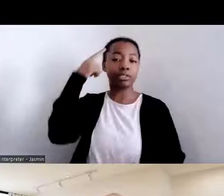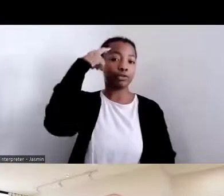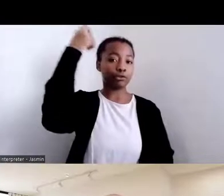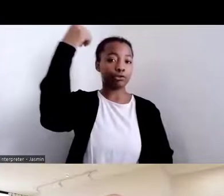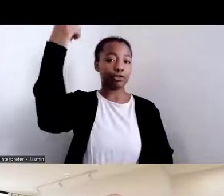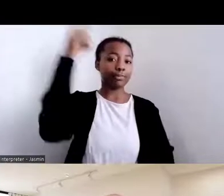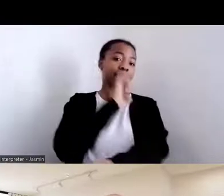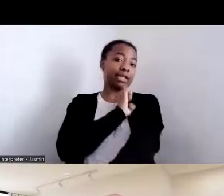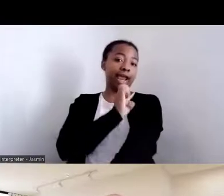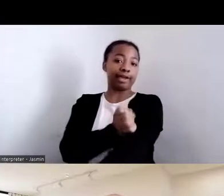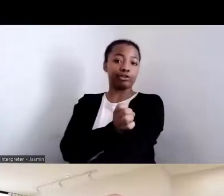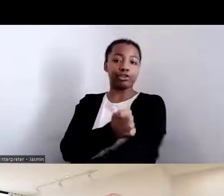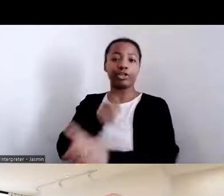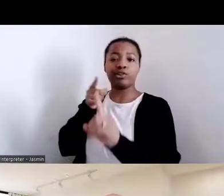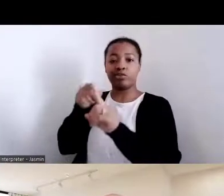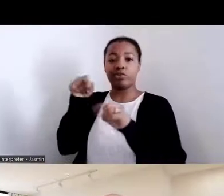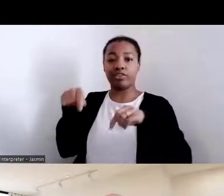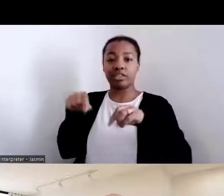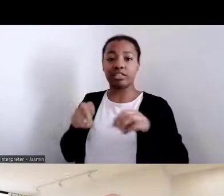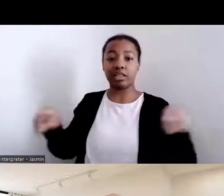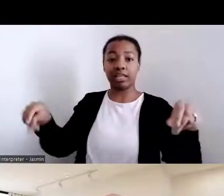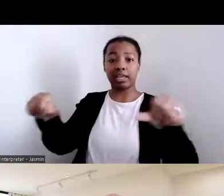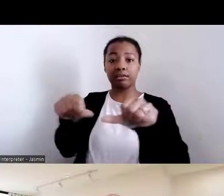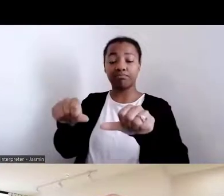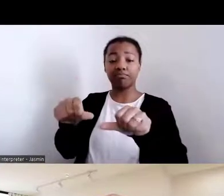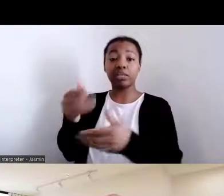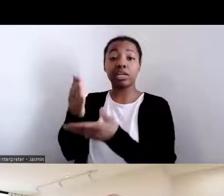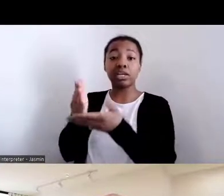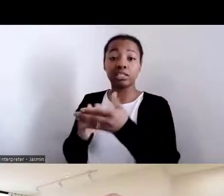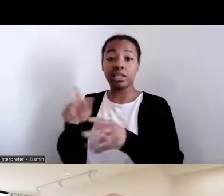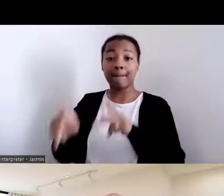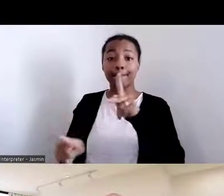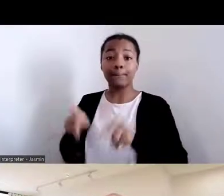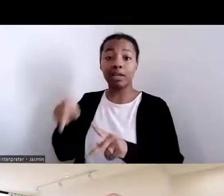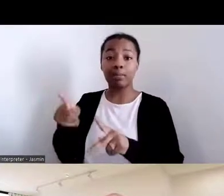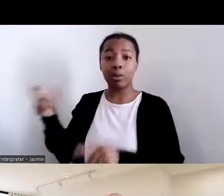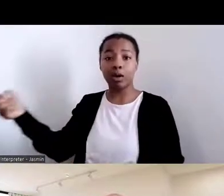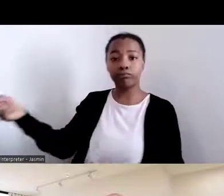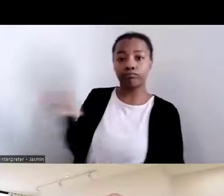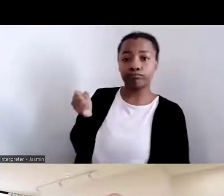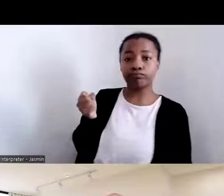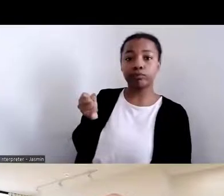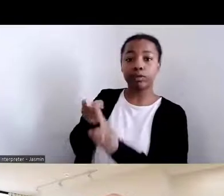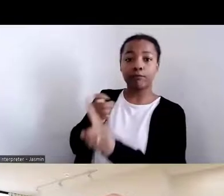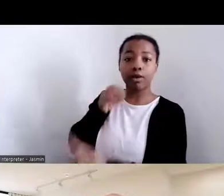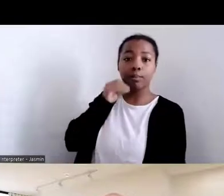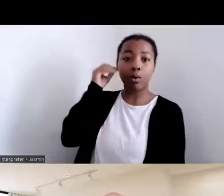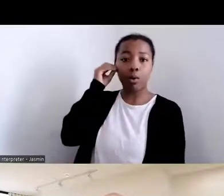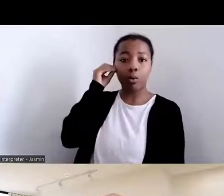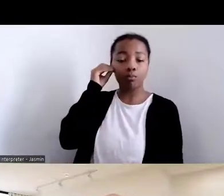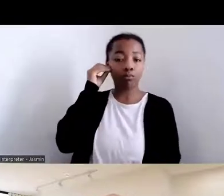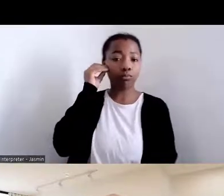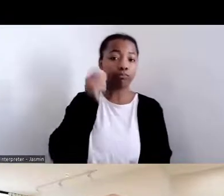Some were brought here against their will, some were drawn to migrate from their homes in hope of a better life, and some have